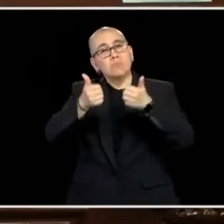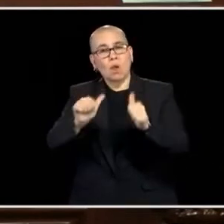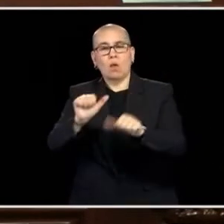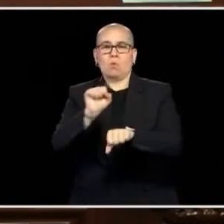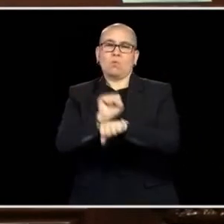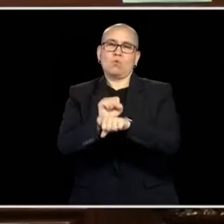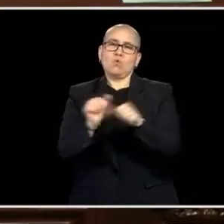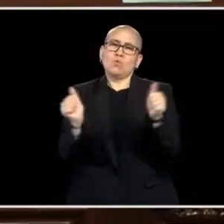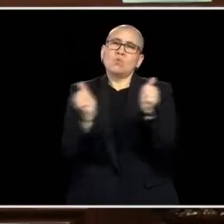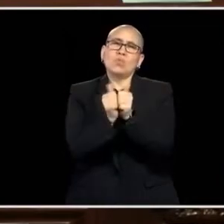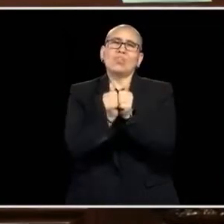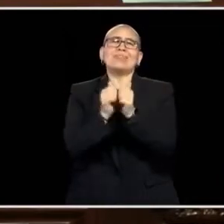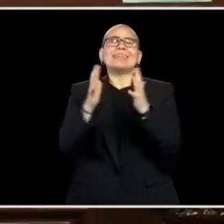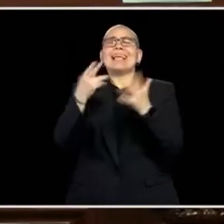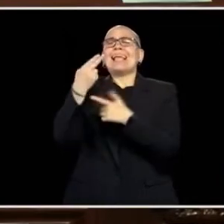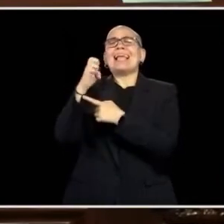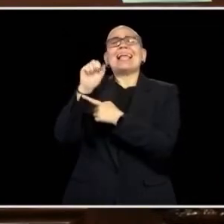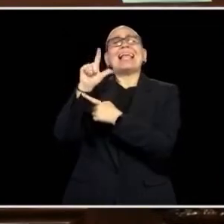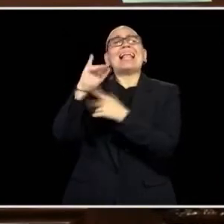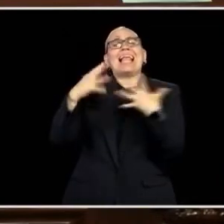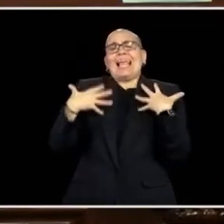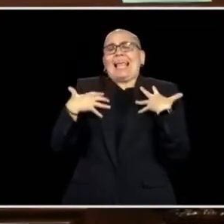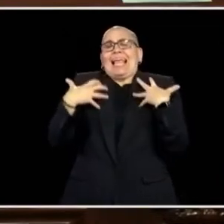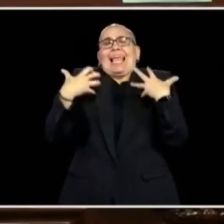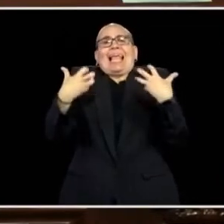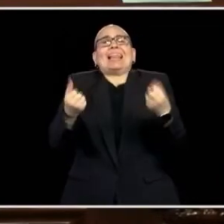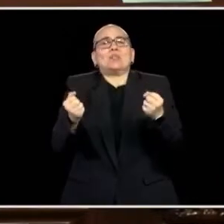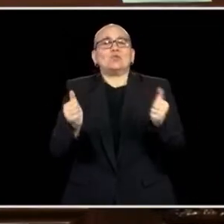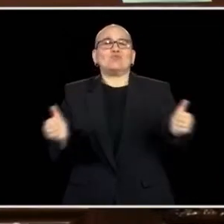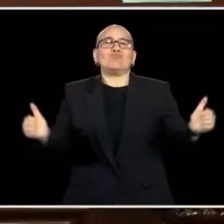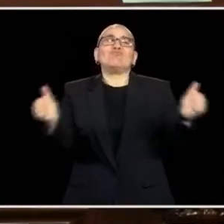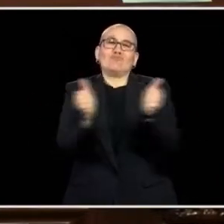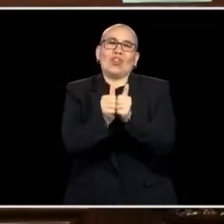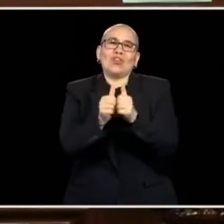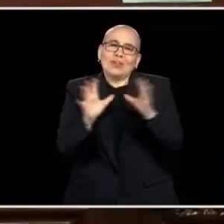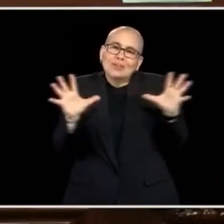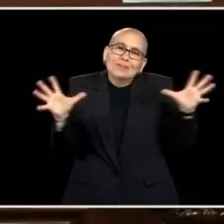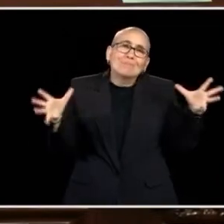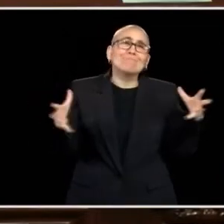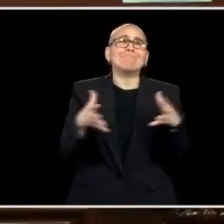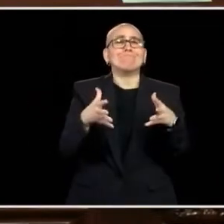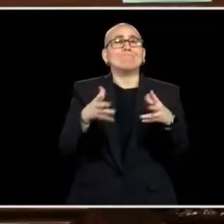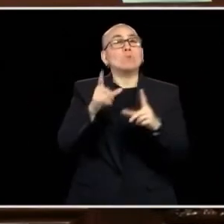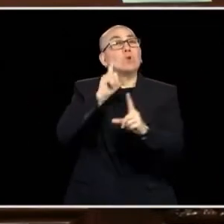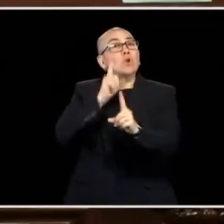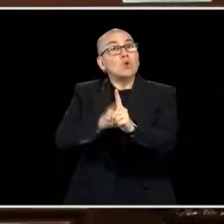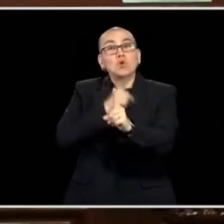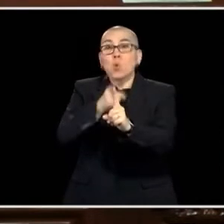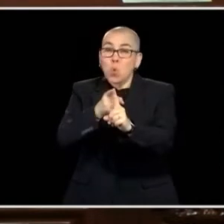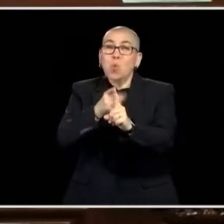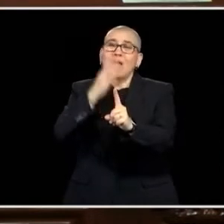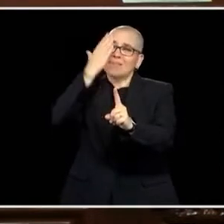MY PLEDGE TO YOU IS TO TRY TO LISTEN, TO WORK TOGETHER AND TO TRY TO HEAL THOSE RIFTS BECAUSE THE GOAL OF EVERYONE IN THIS BODY AND THE GOAL OF